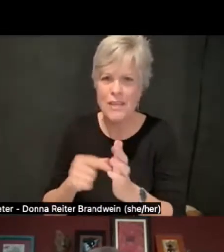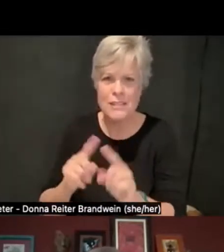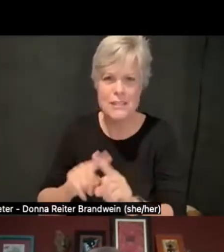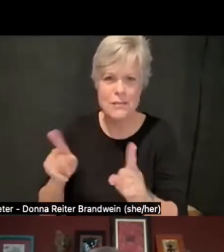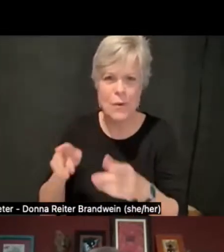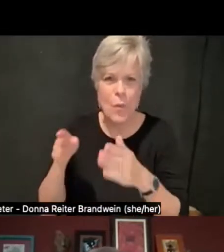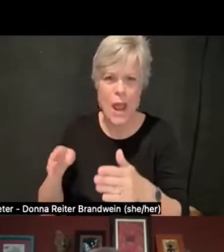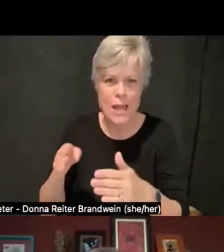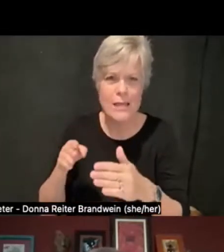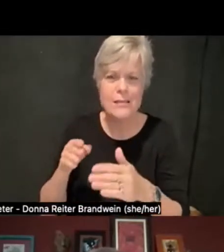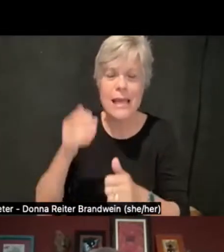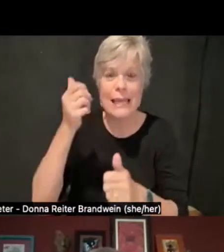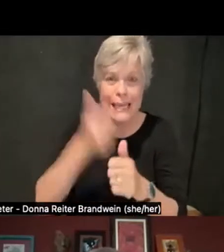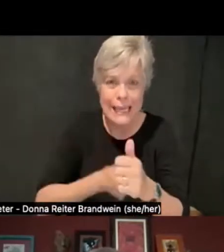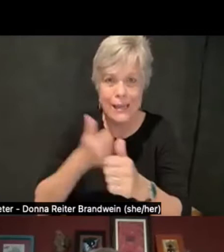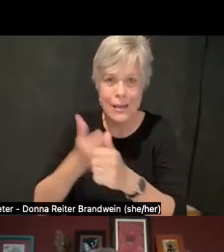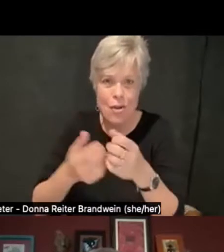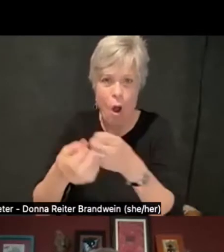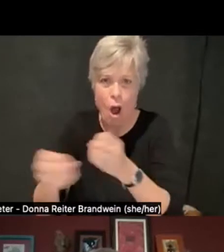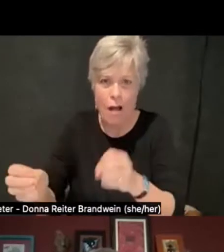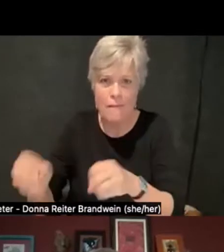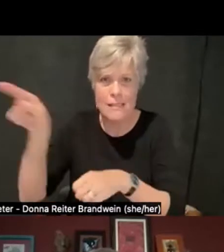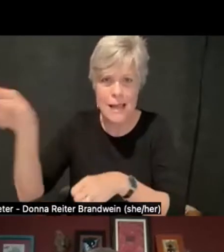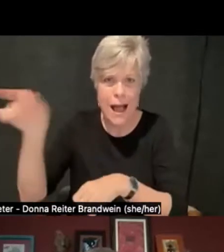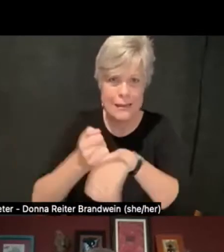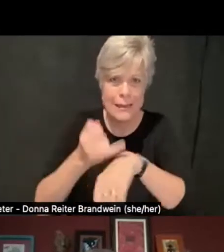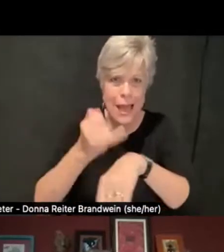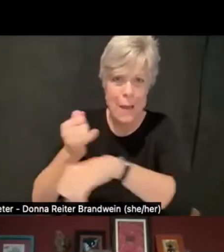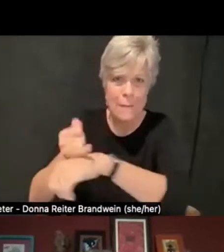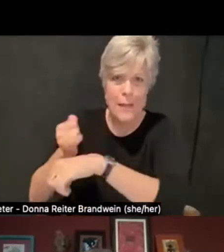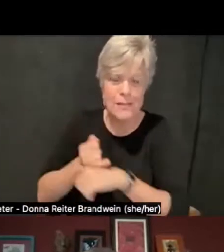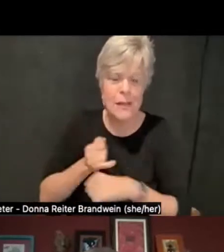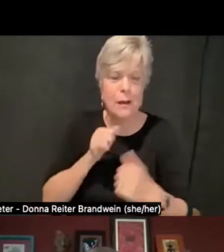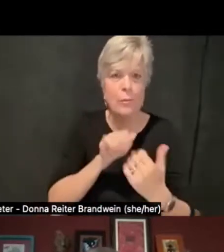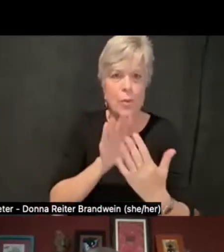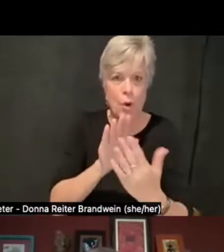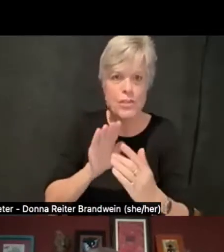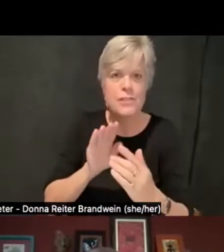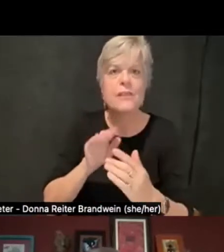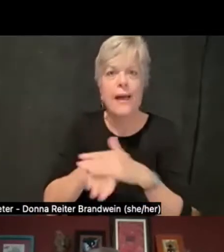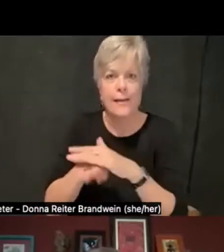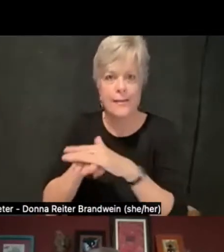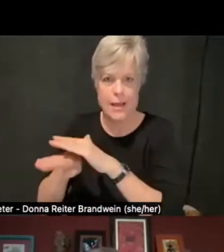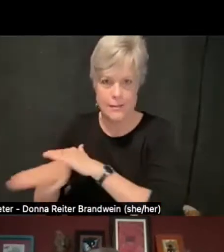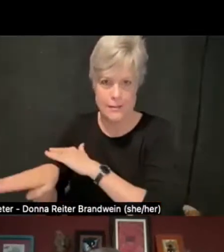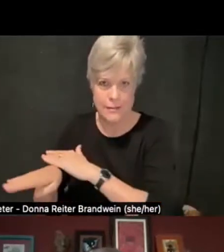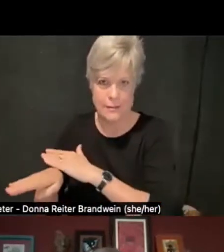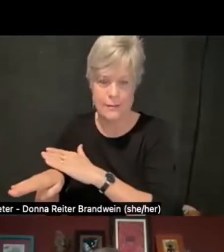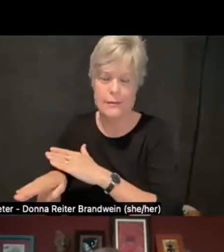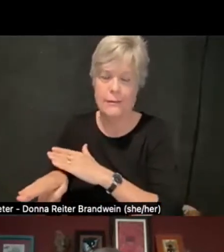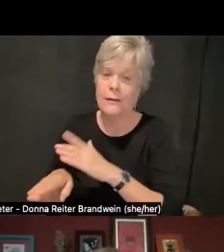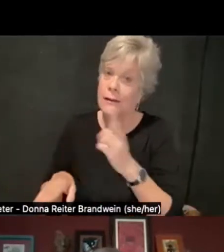that each office on campus approaches access in ways that are very unstructured.